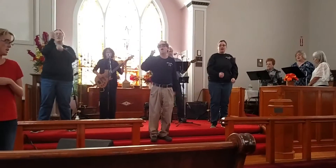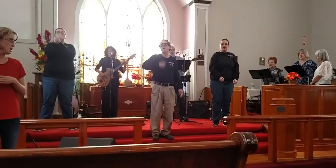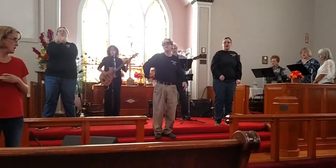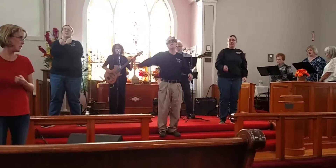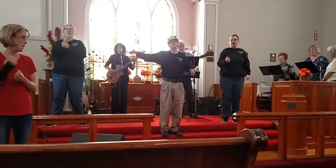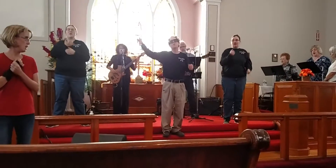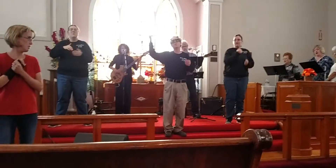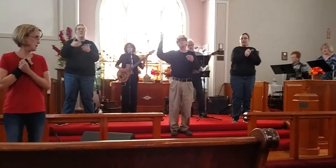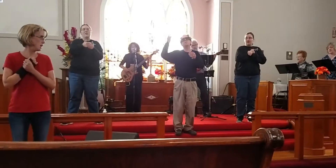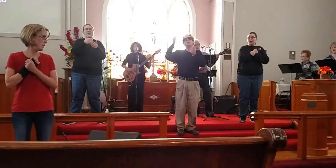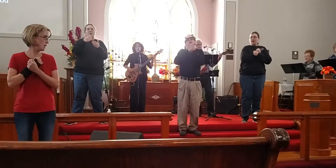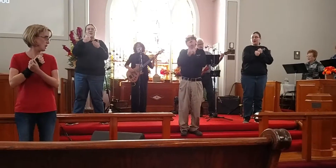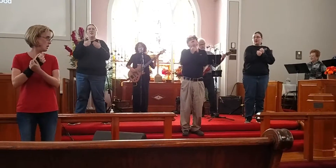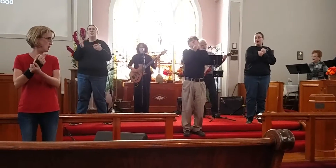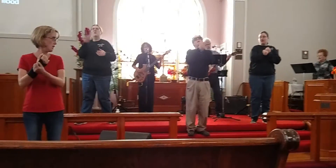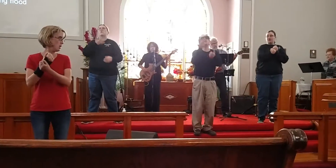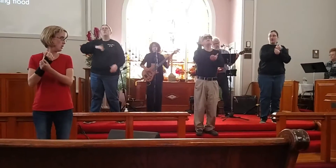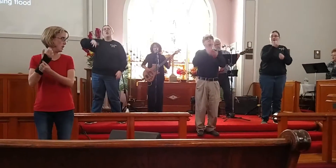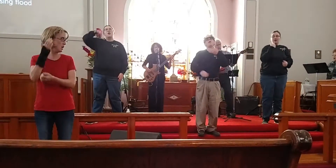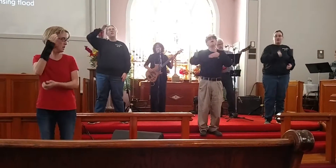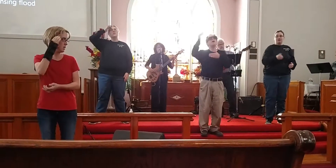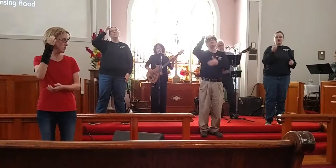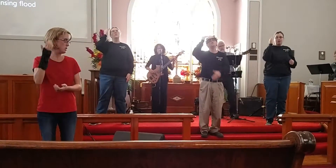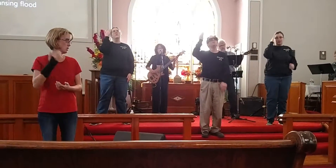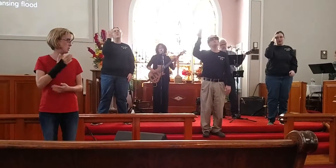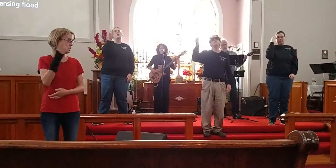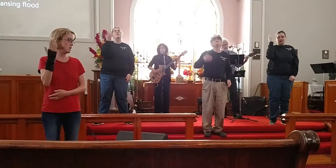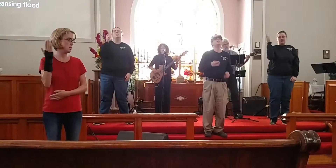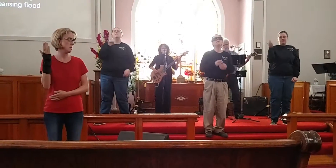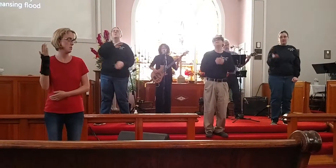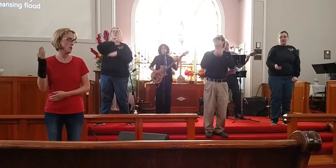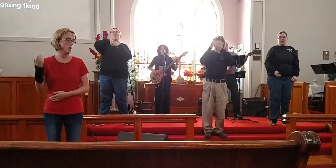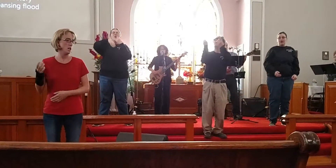He loved me ere I knew Him